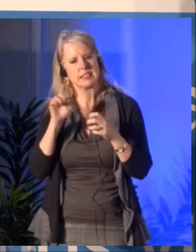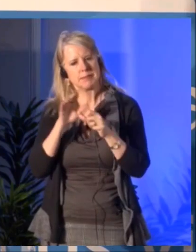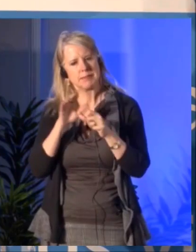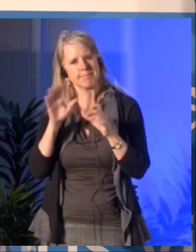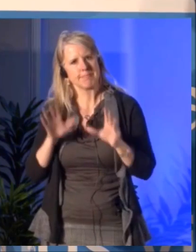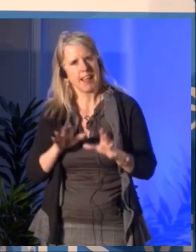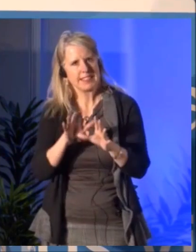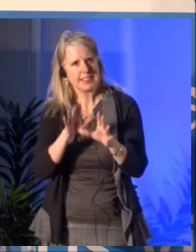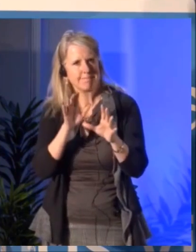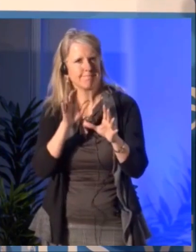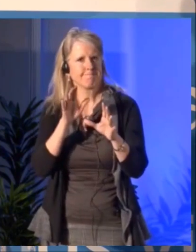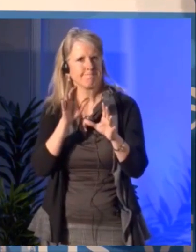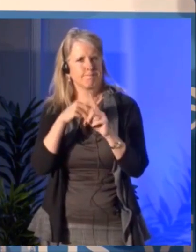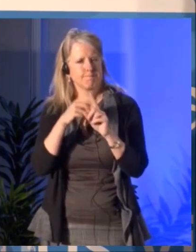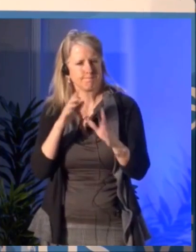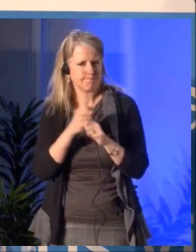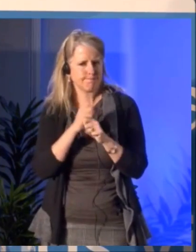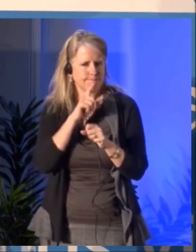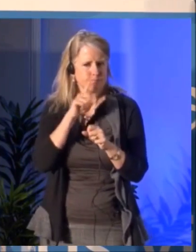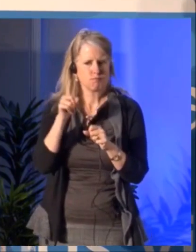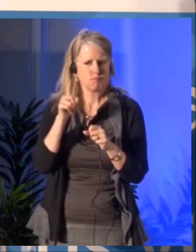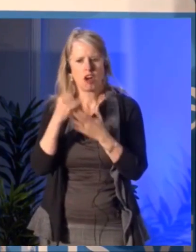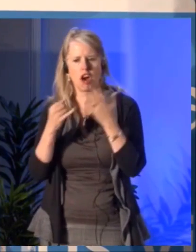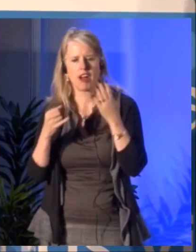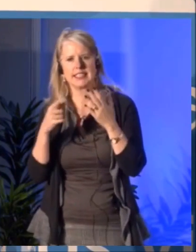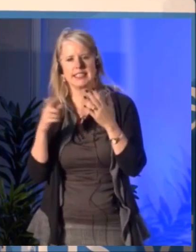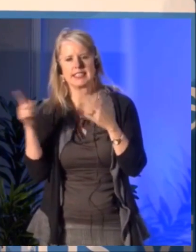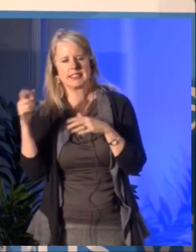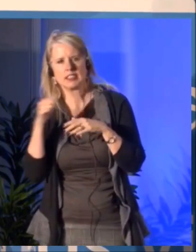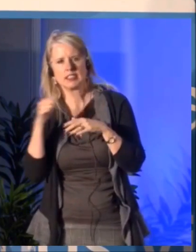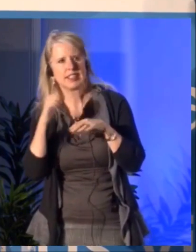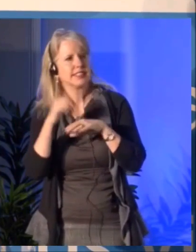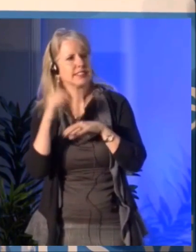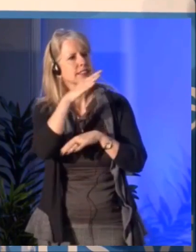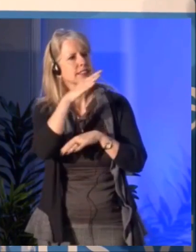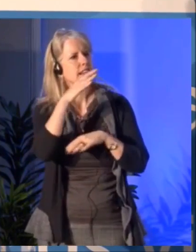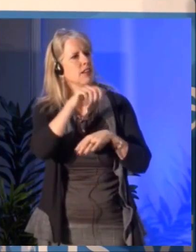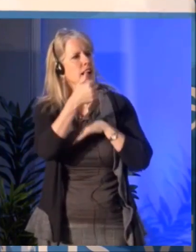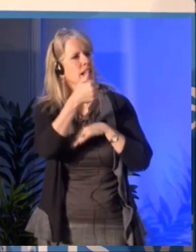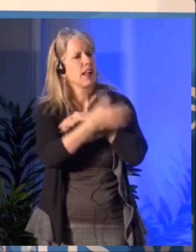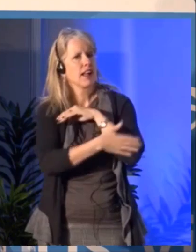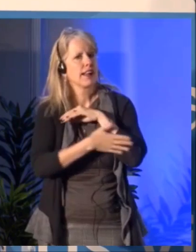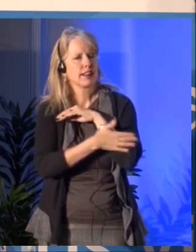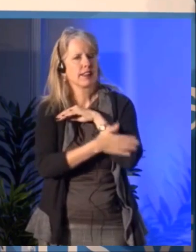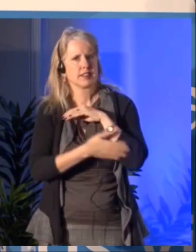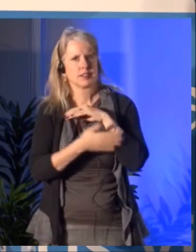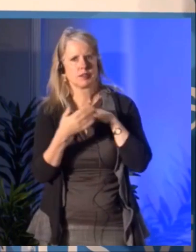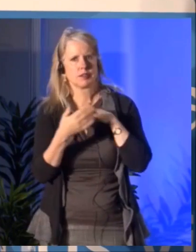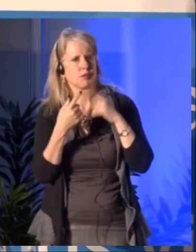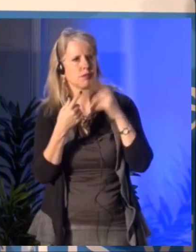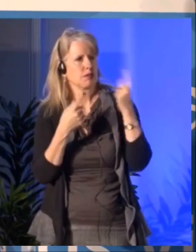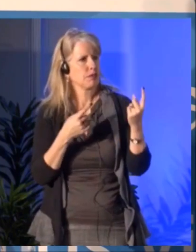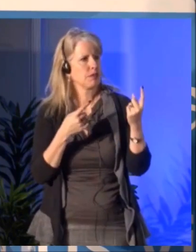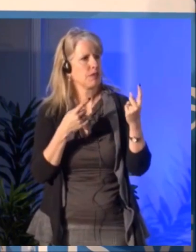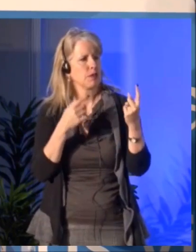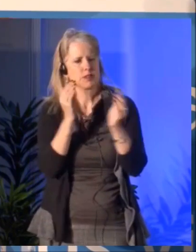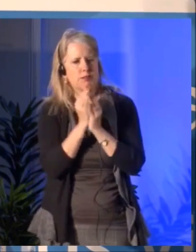and Global Affairs, local embassies, other international partners. And we're developing right now many agreements